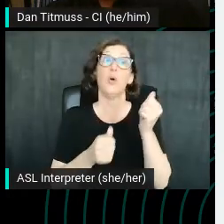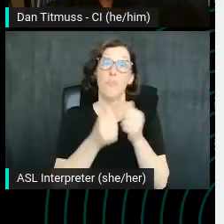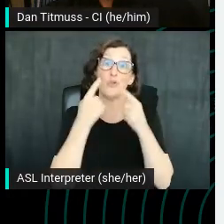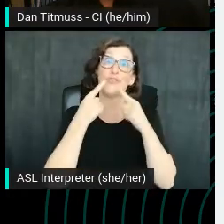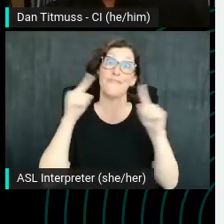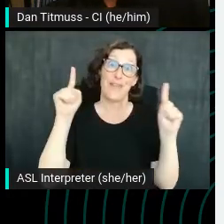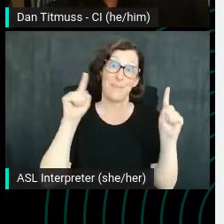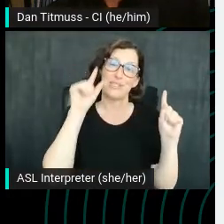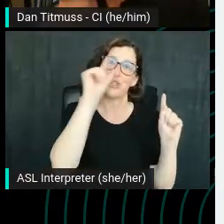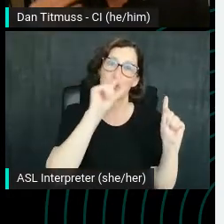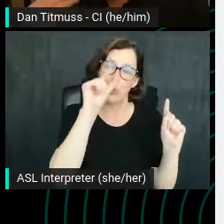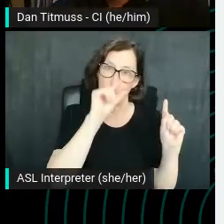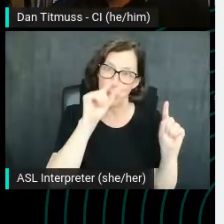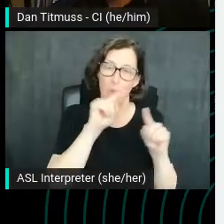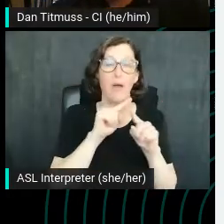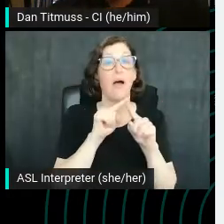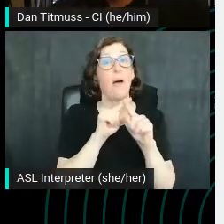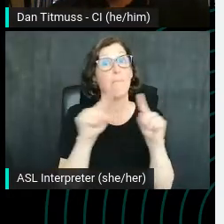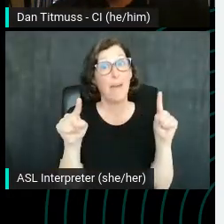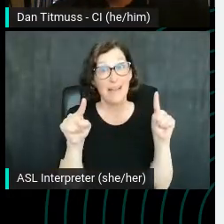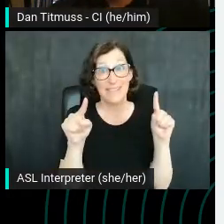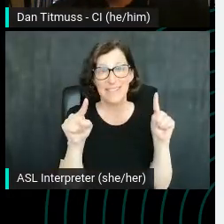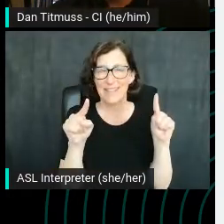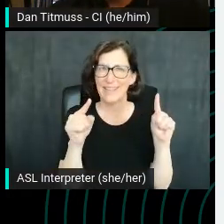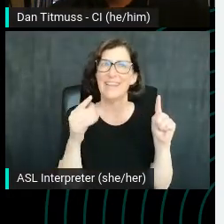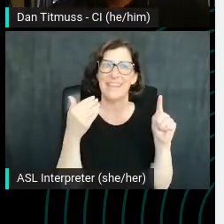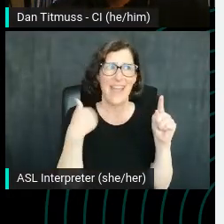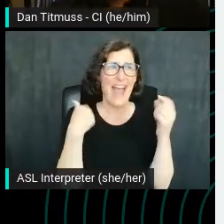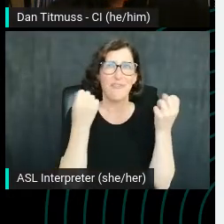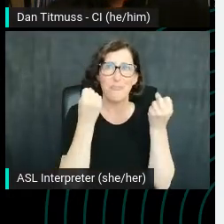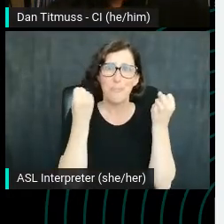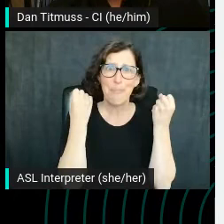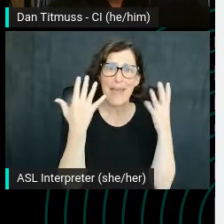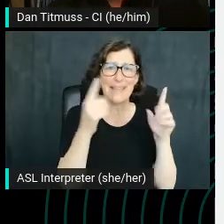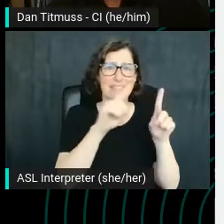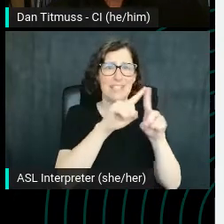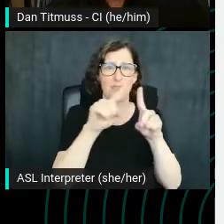But they are actually everywhere. And I've got a secret to